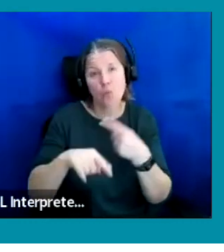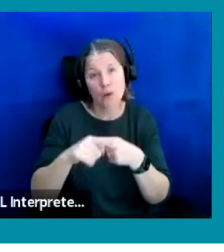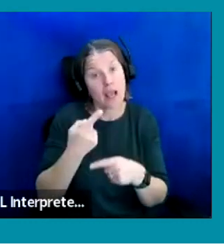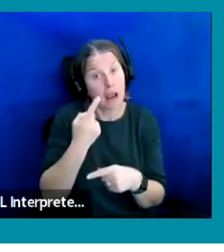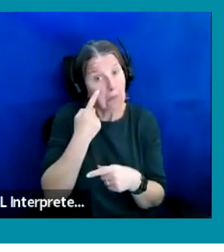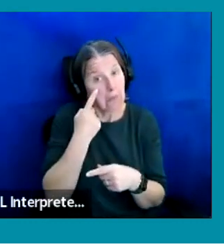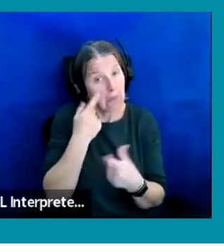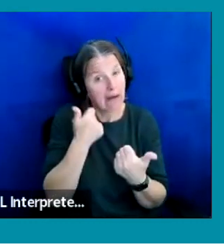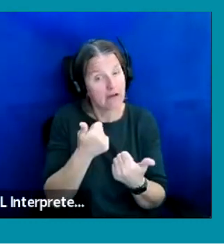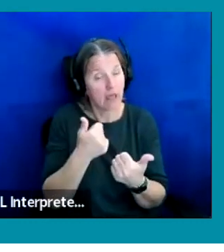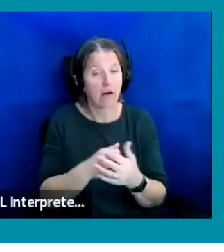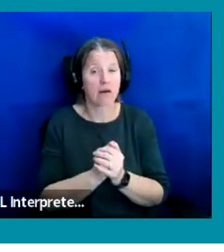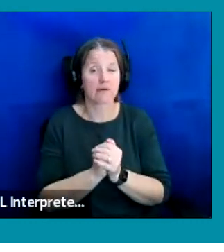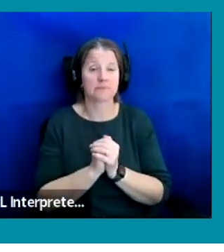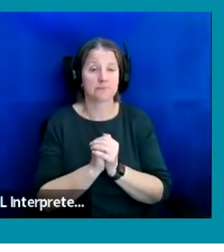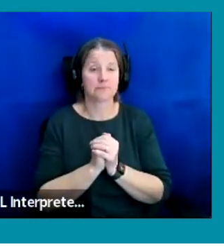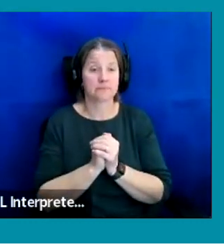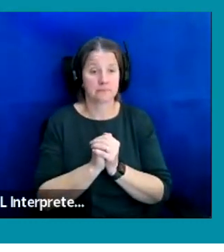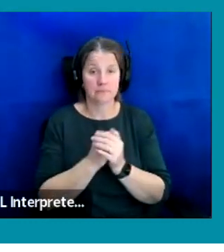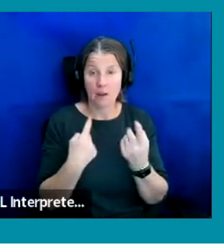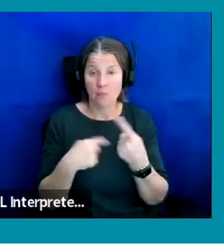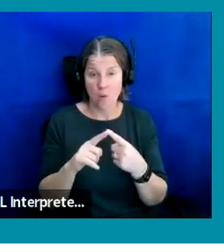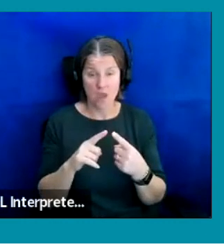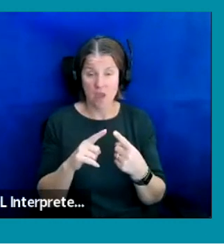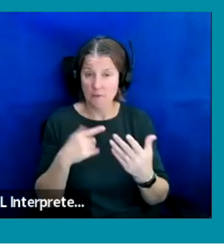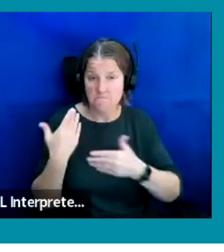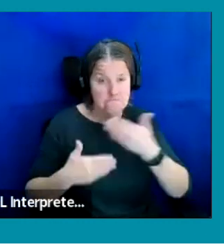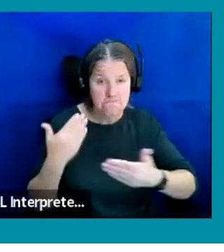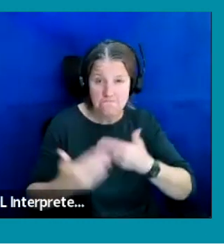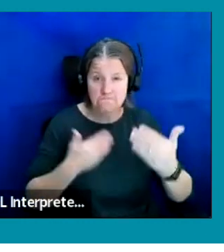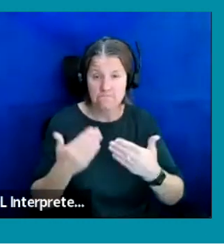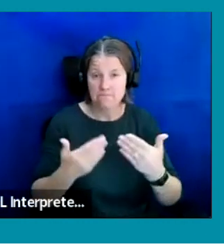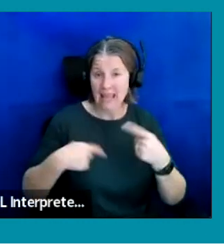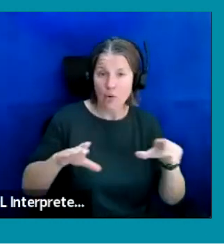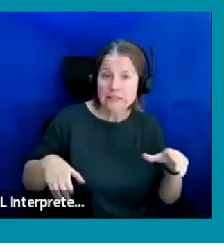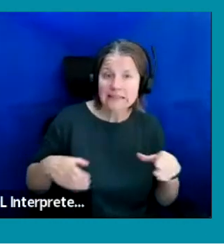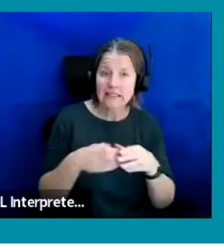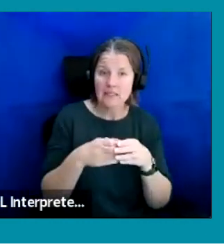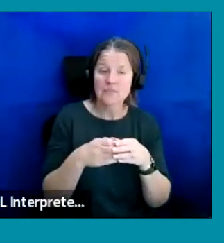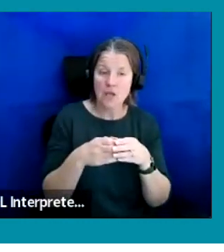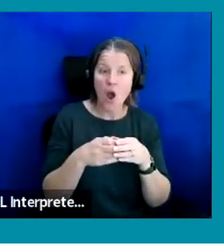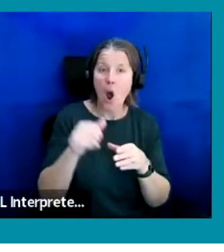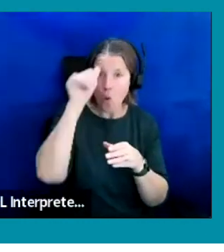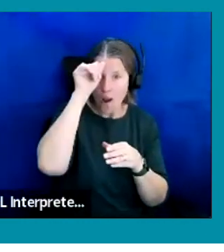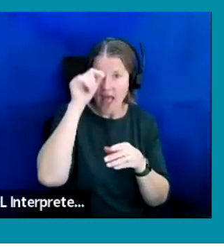But we do absolutely strive and our teams are very much aware that that is our ITV policy